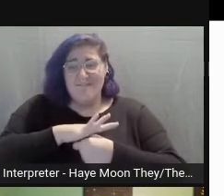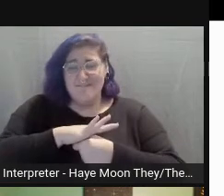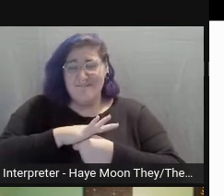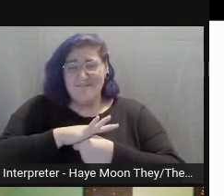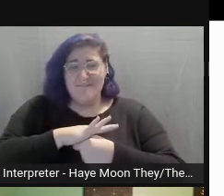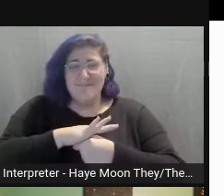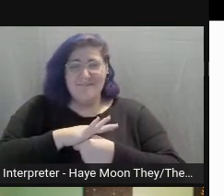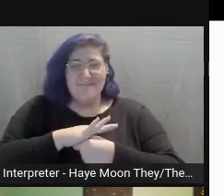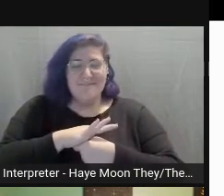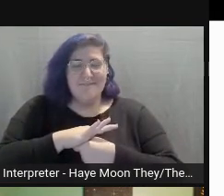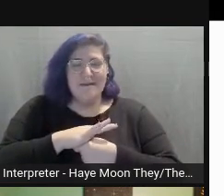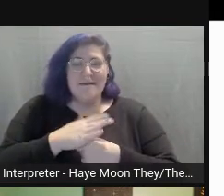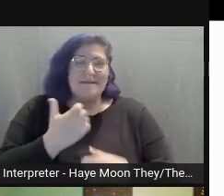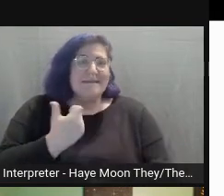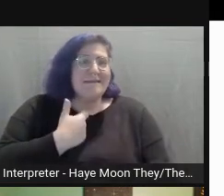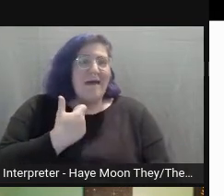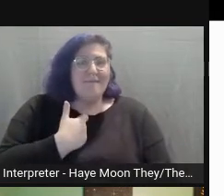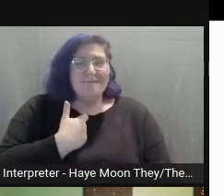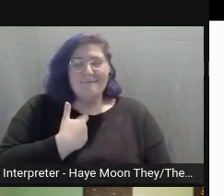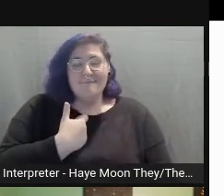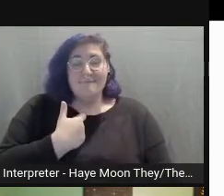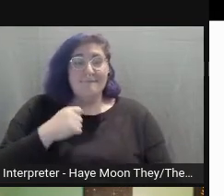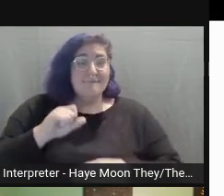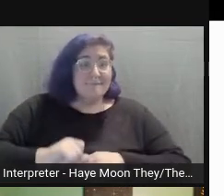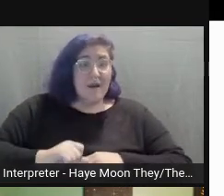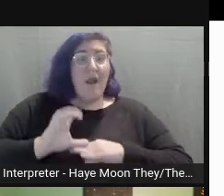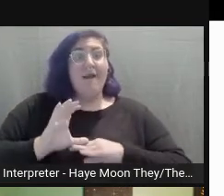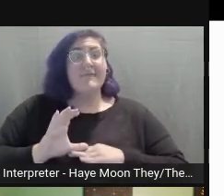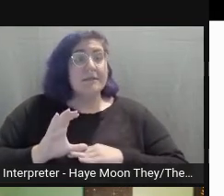Not self-love, but just competence to describe themselves.